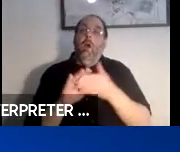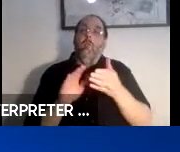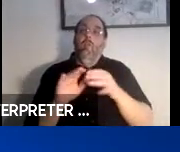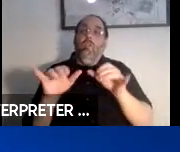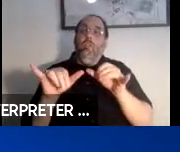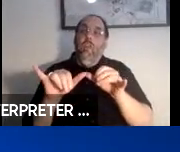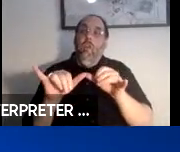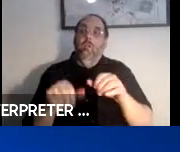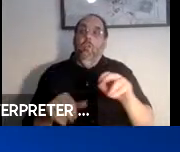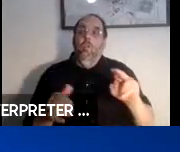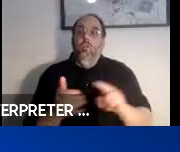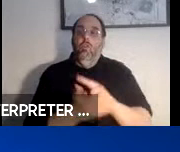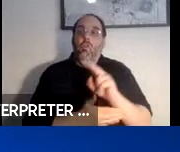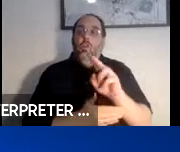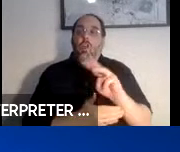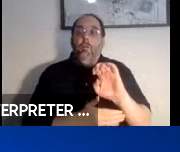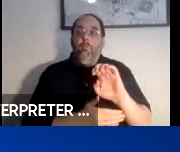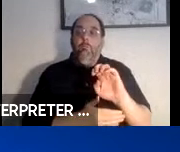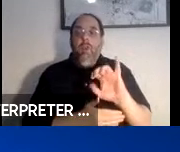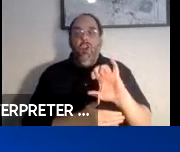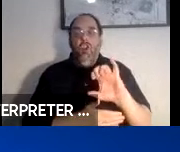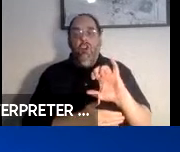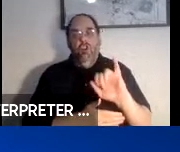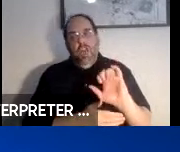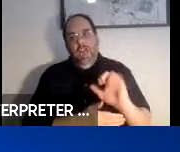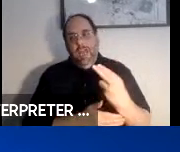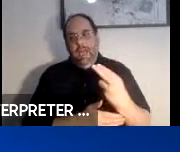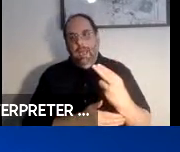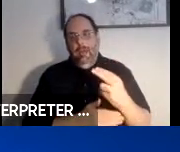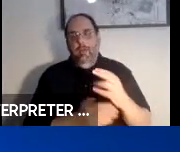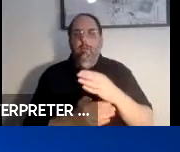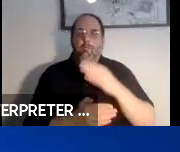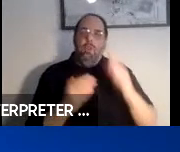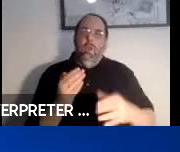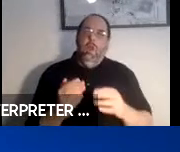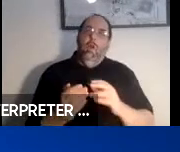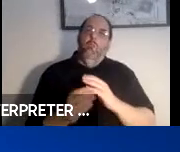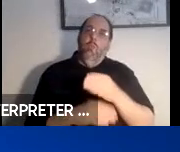from the University of mission, Michigan, and completed a post doc at UC Berkeley.